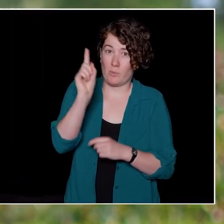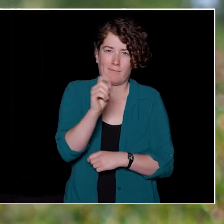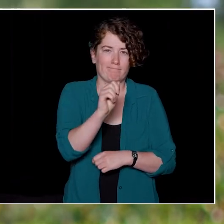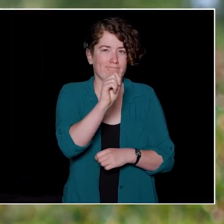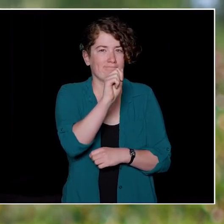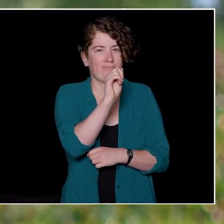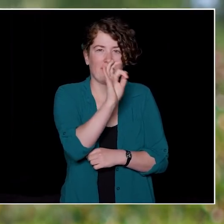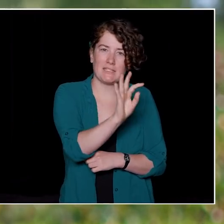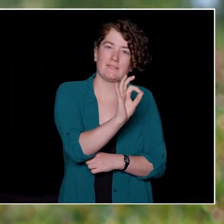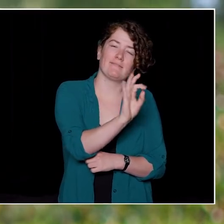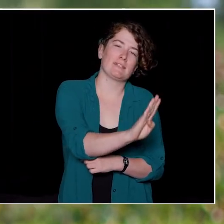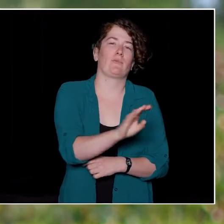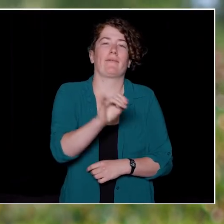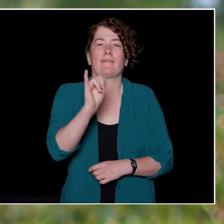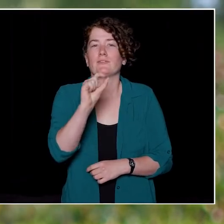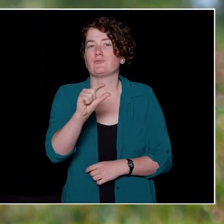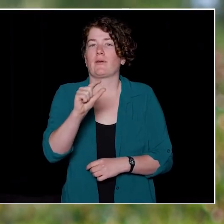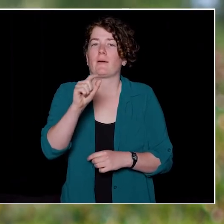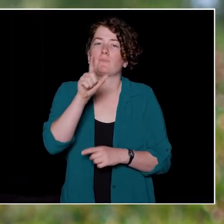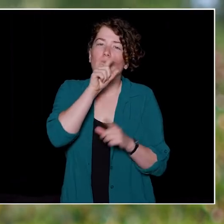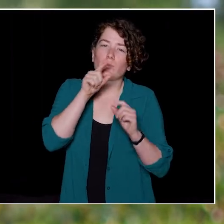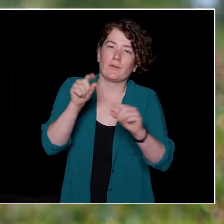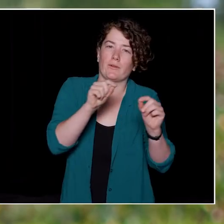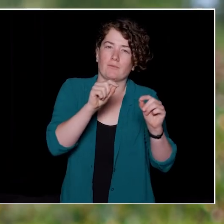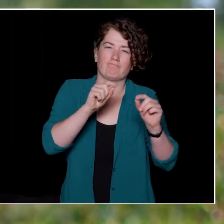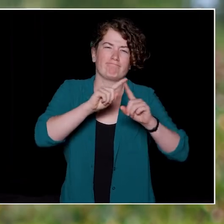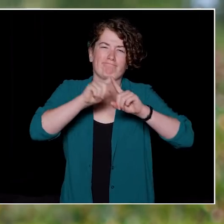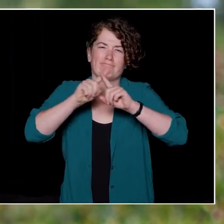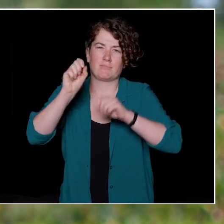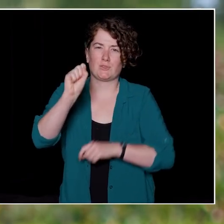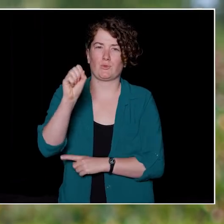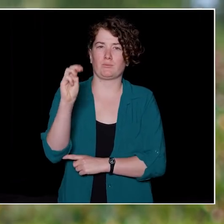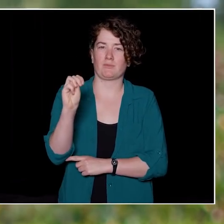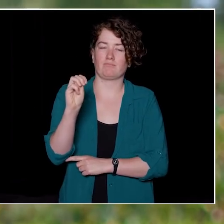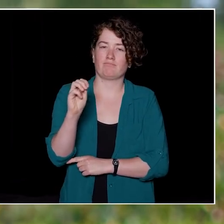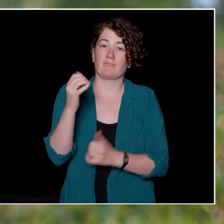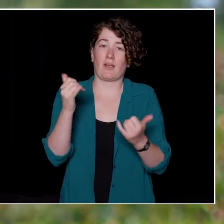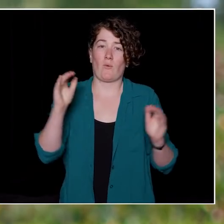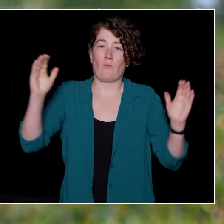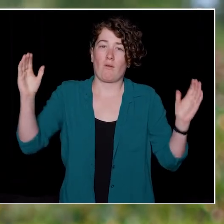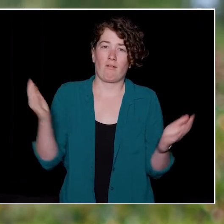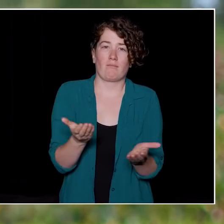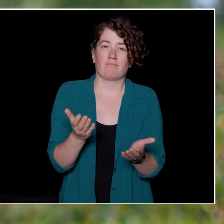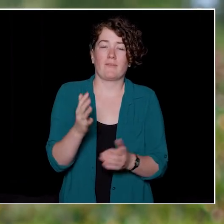Facebook and Instagram and any other social media. Please welcome the 15th President